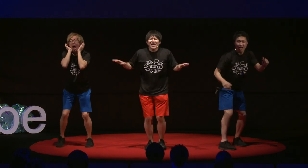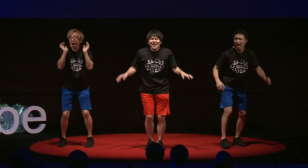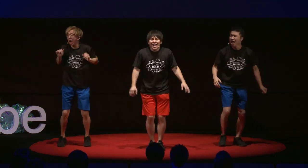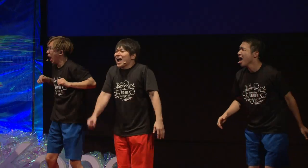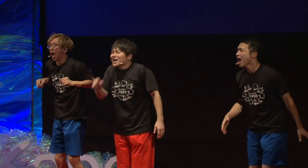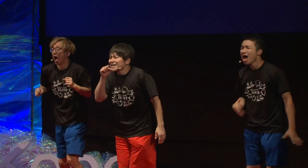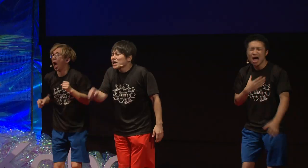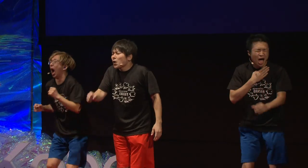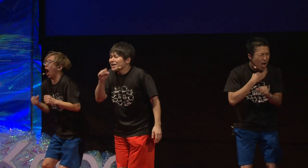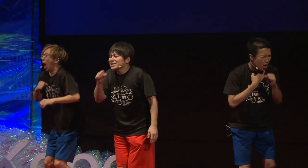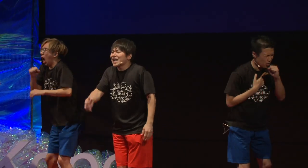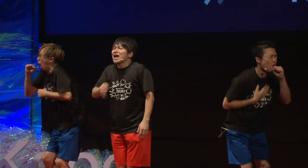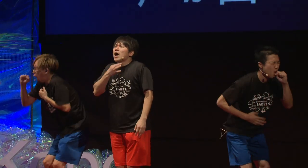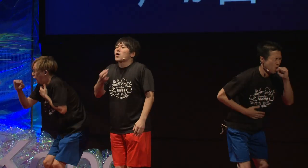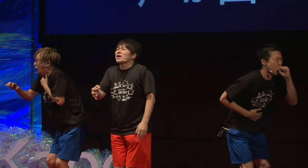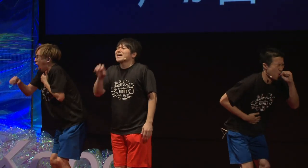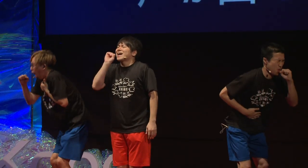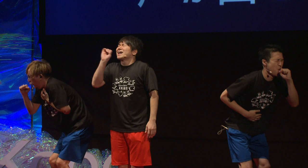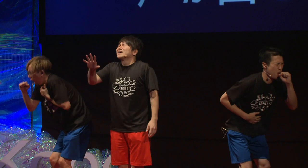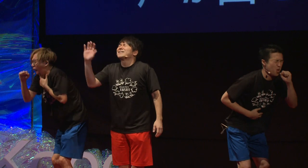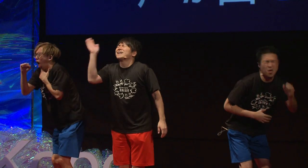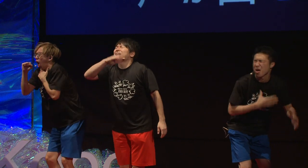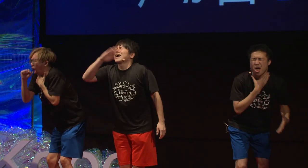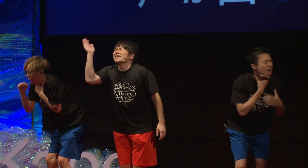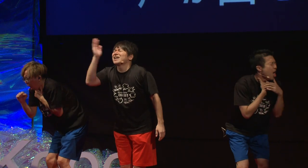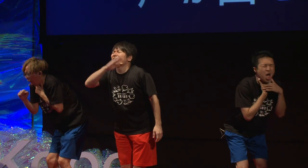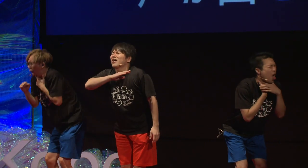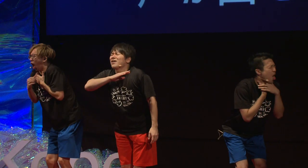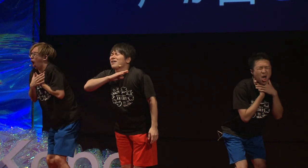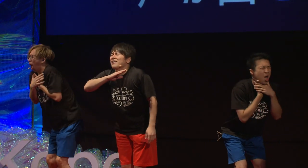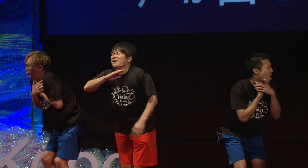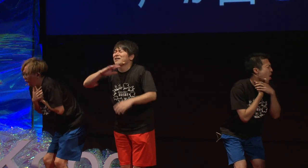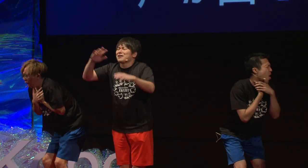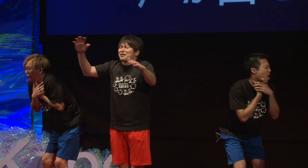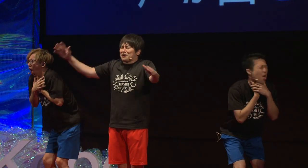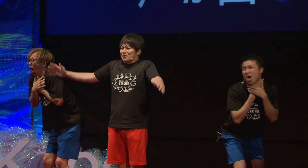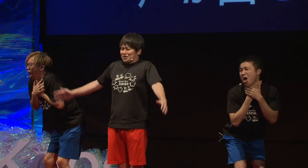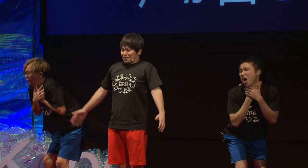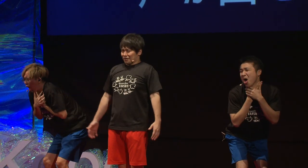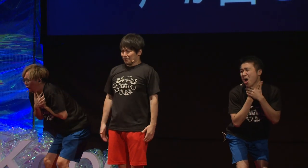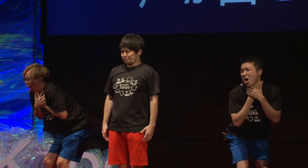"Ahh I've caught a cold and lost my voice."